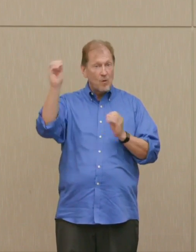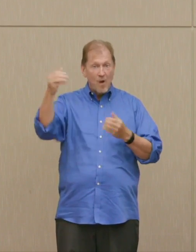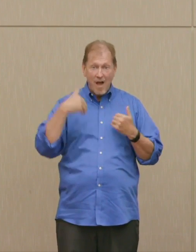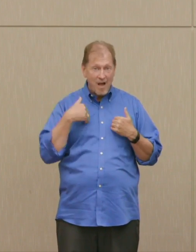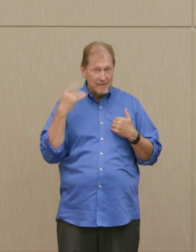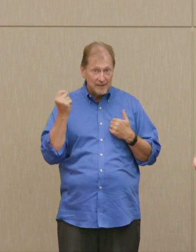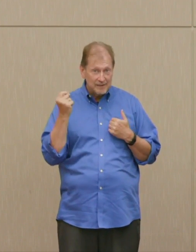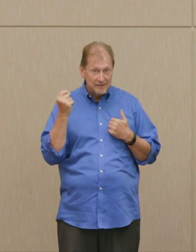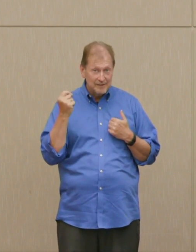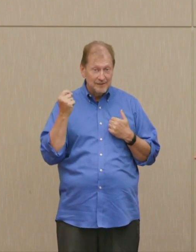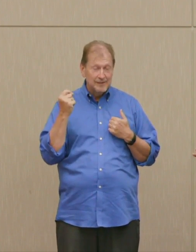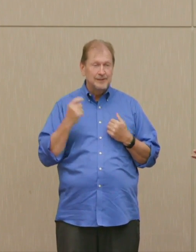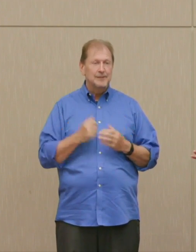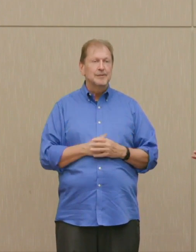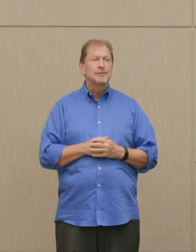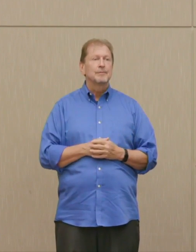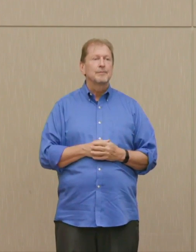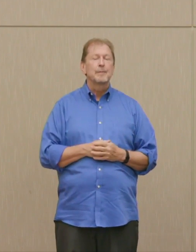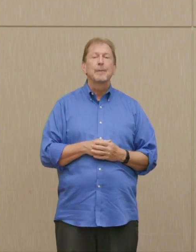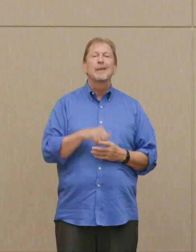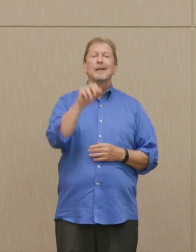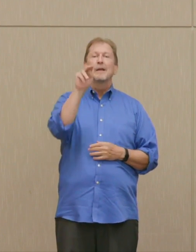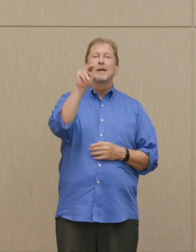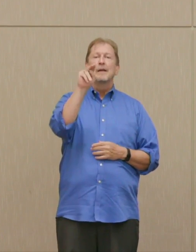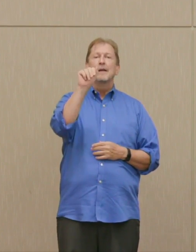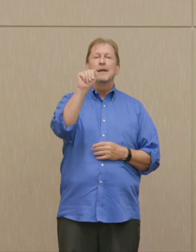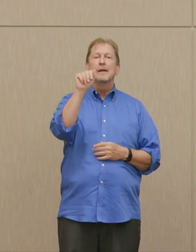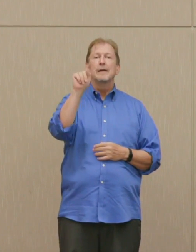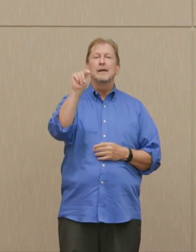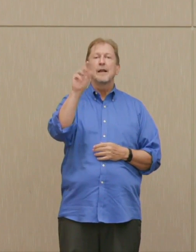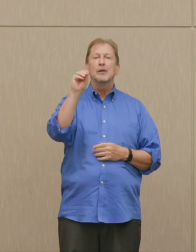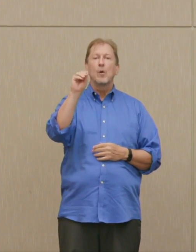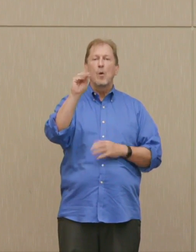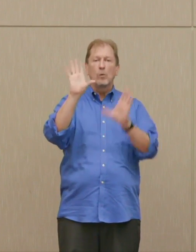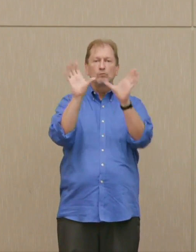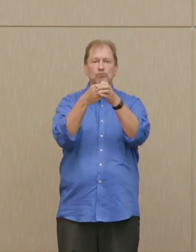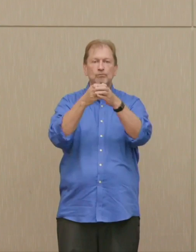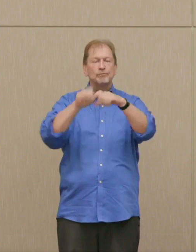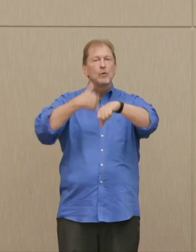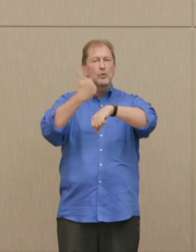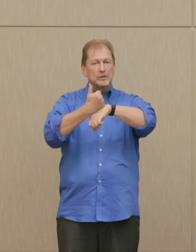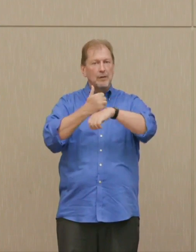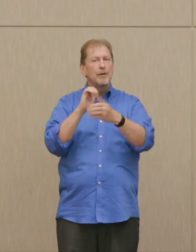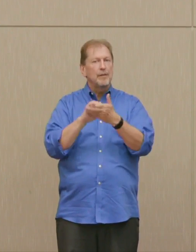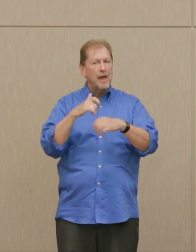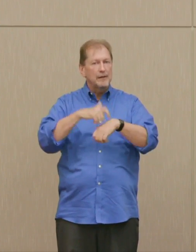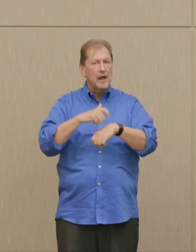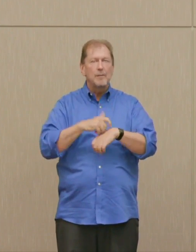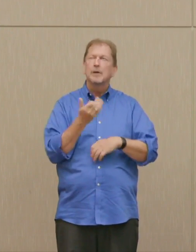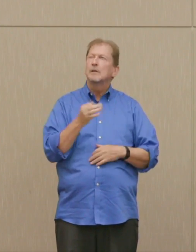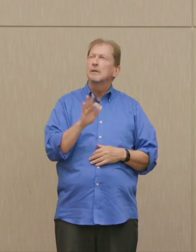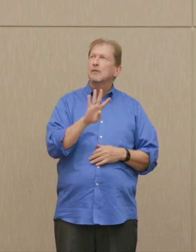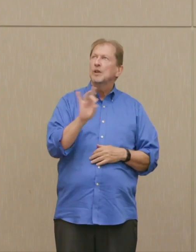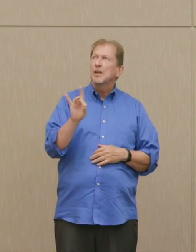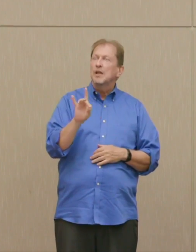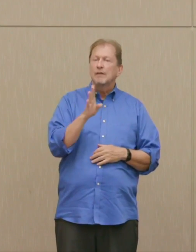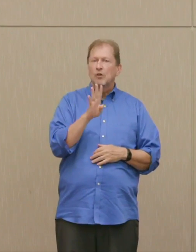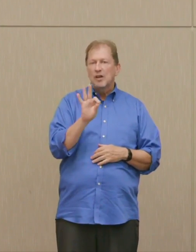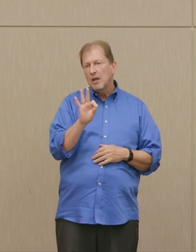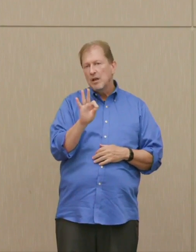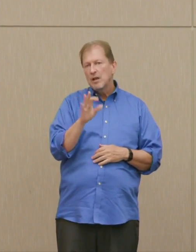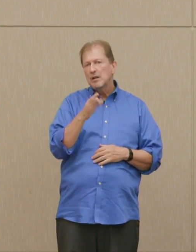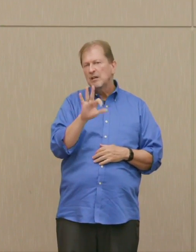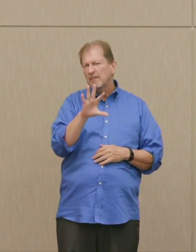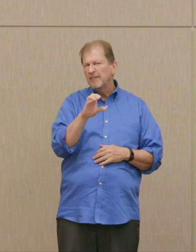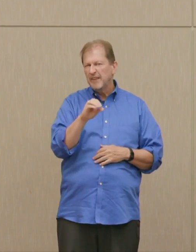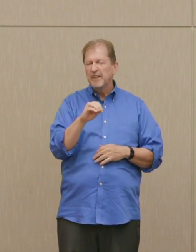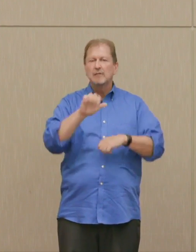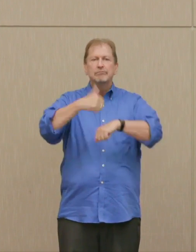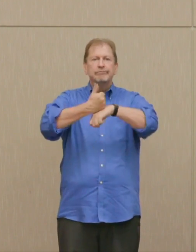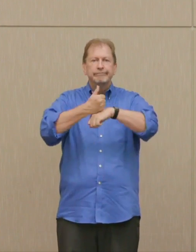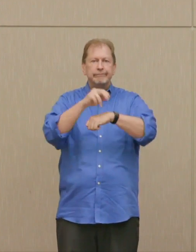Dr. Ellsberg: NATO, which arose in around that time, '48, '49, '50, was always based